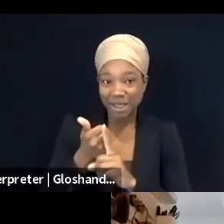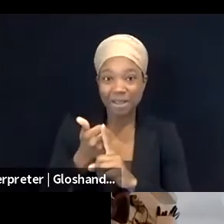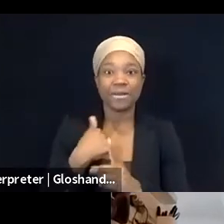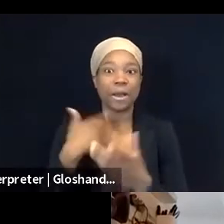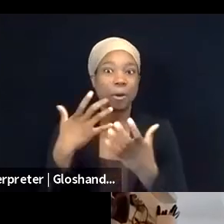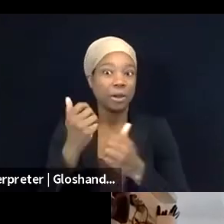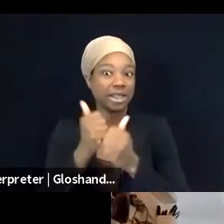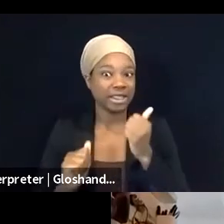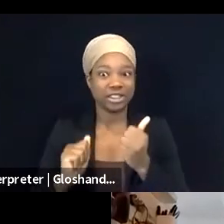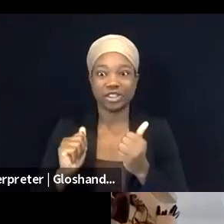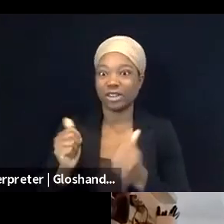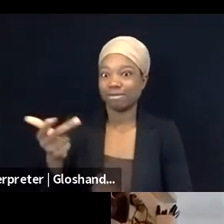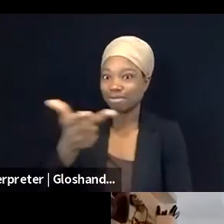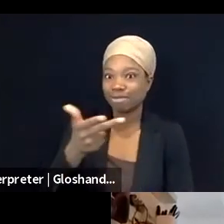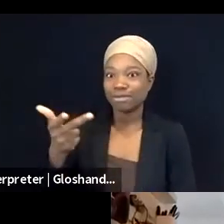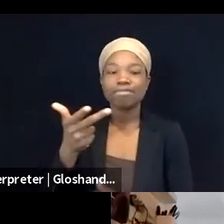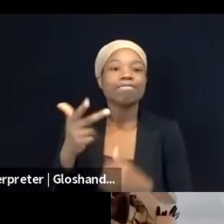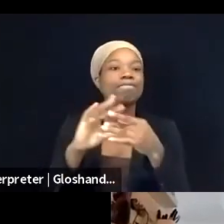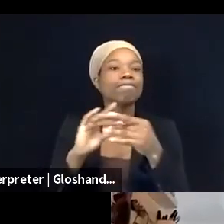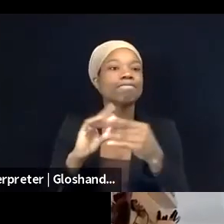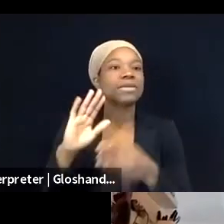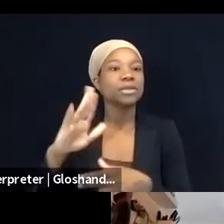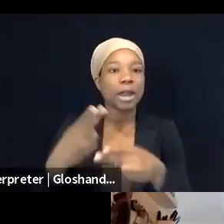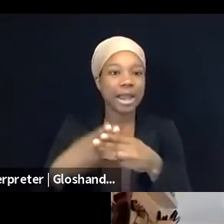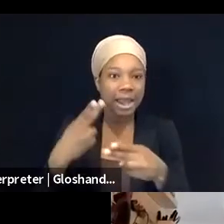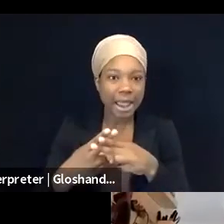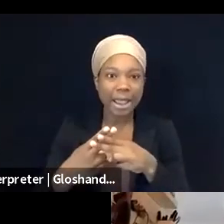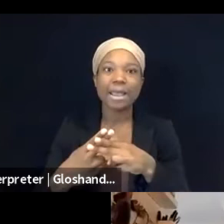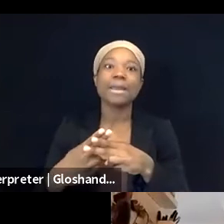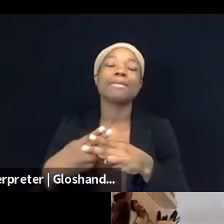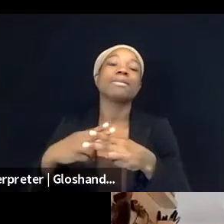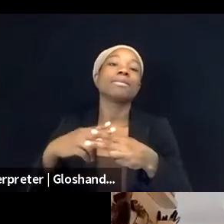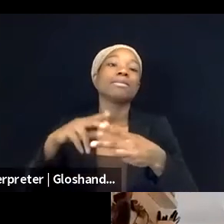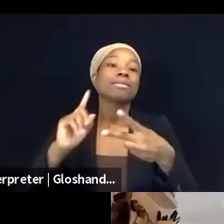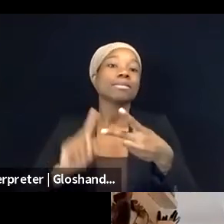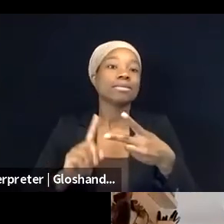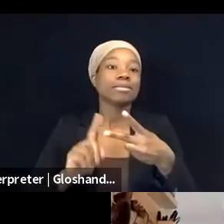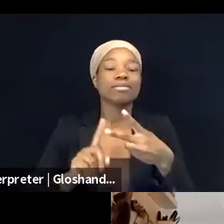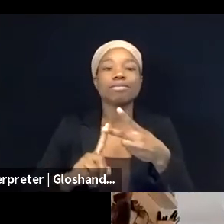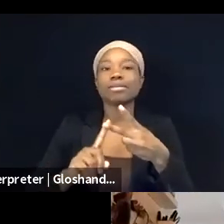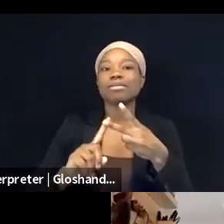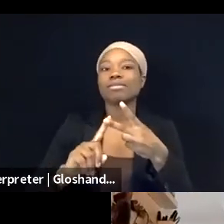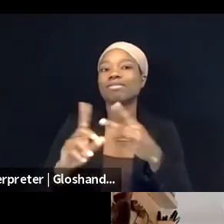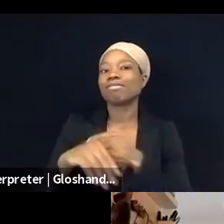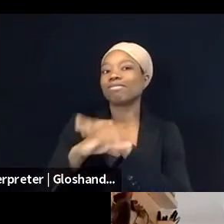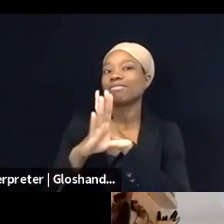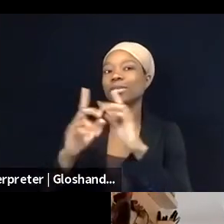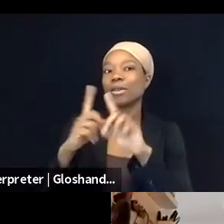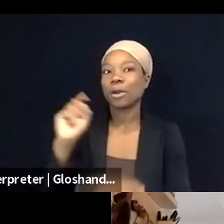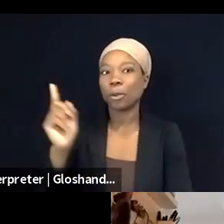to say their name, where they're, you know, communicating to us from, and then a little bit about their organization and the work